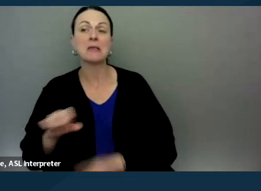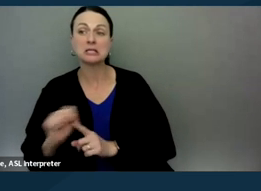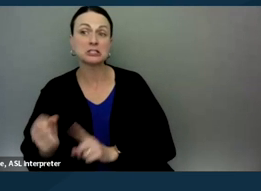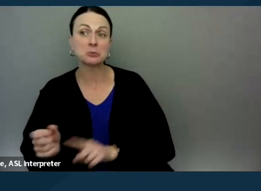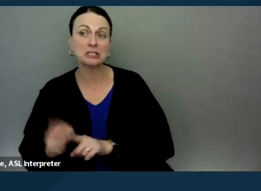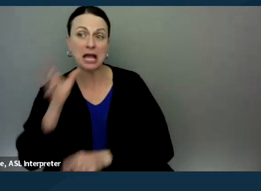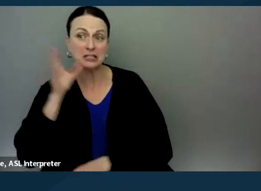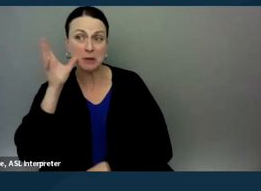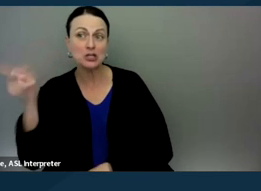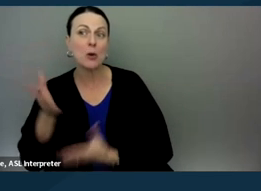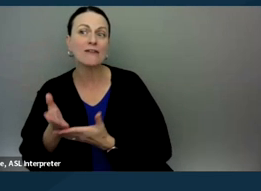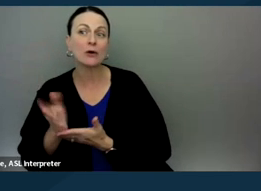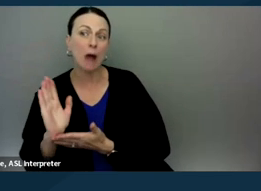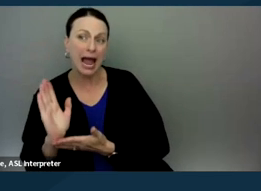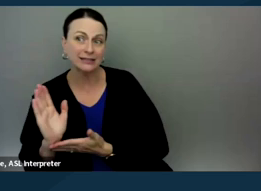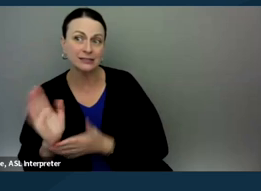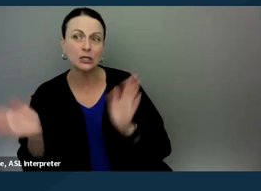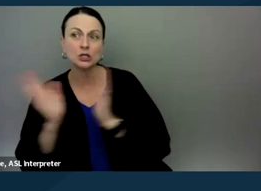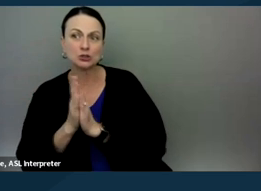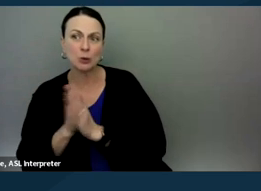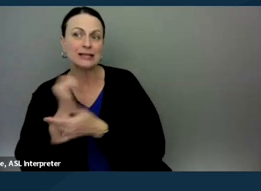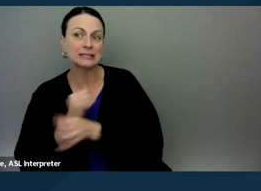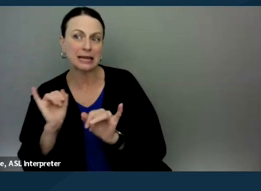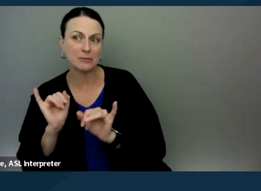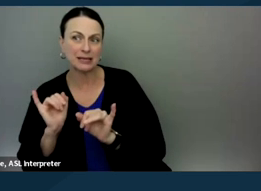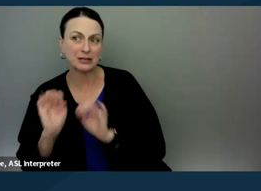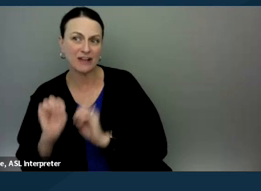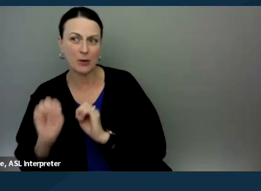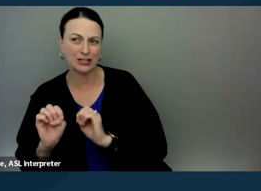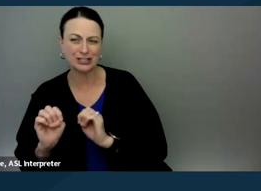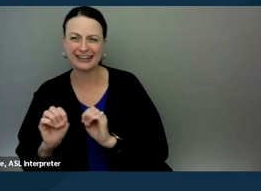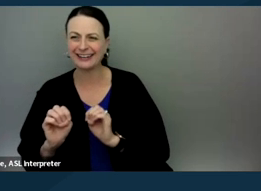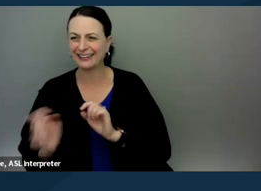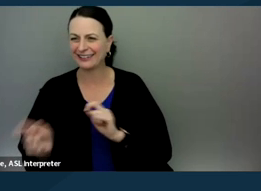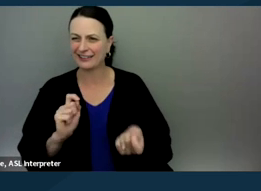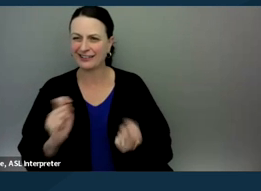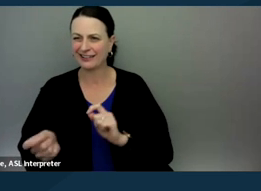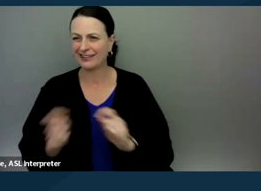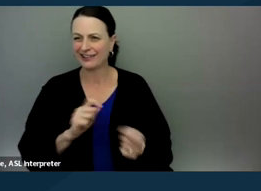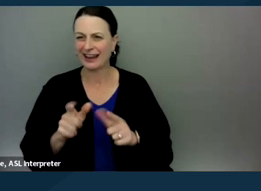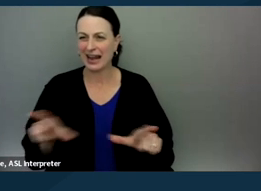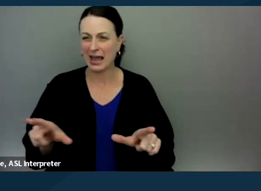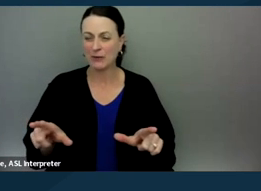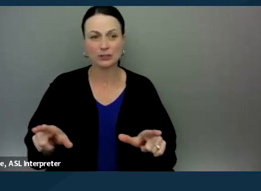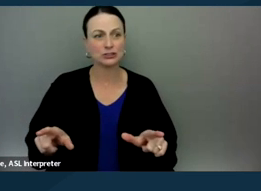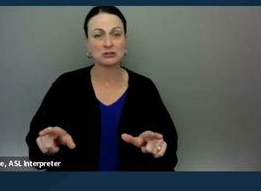you have a right to request an independent evaluation." And you can connect that as it says in the bullet points to your experience.